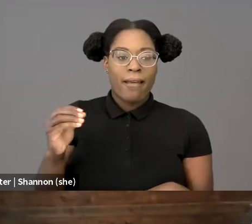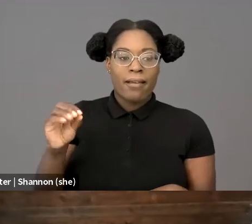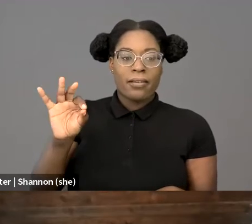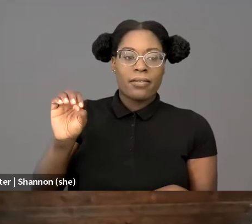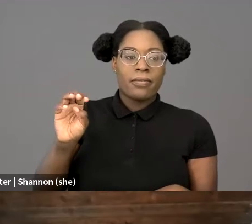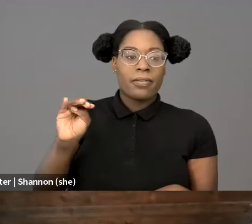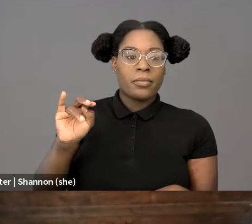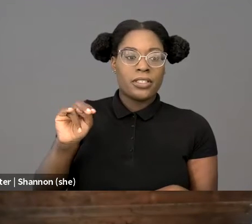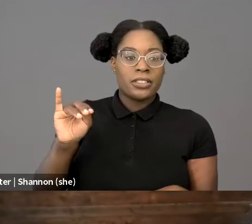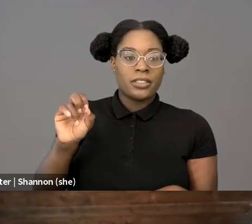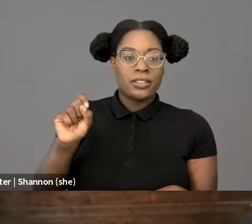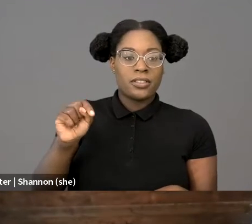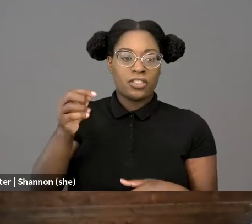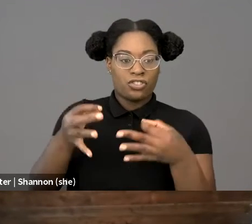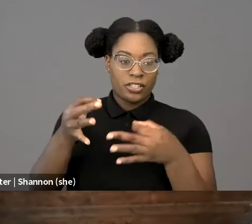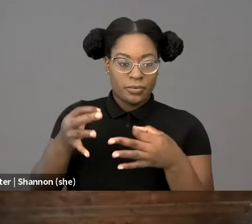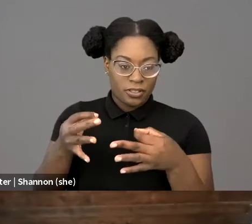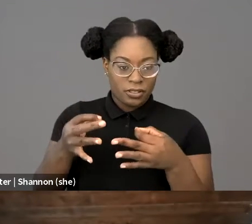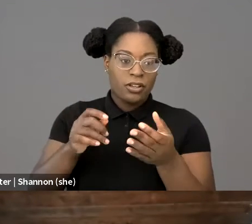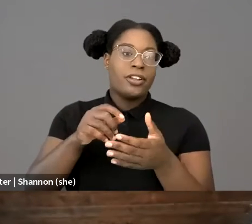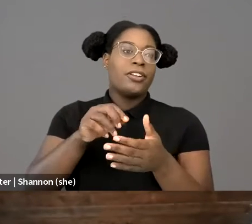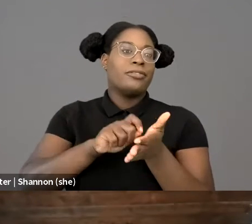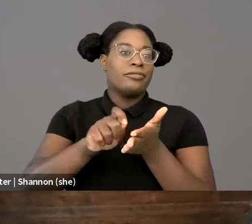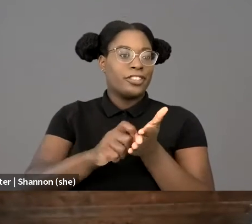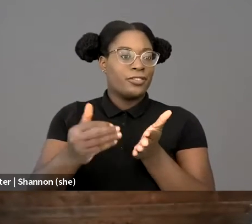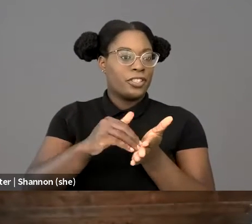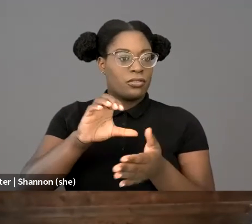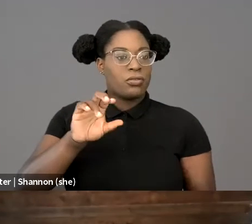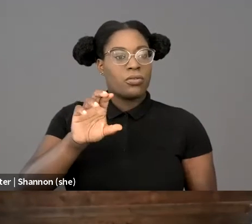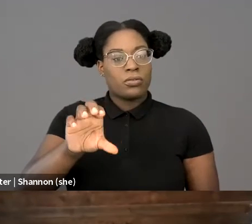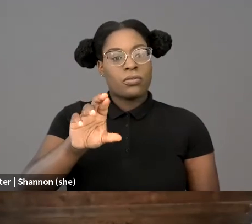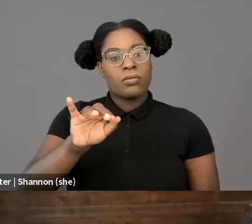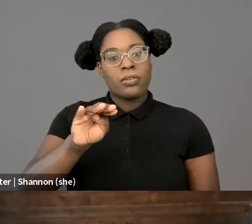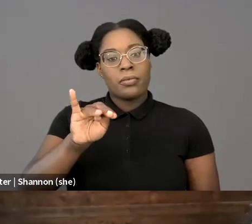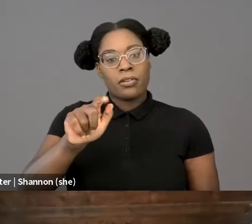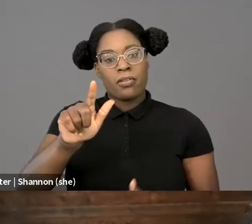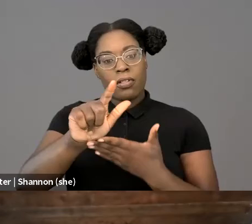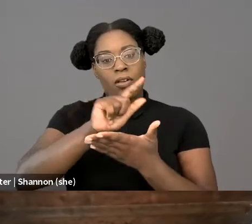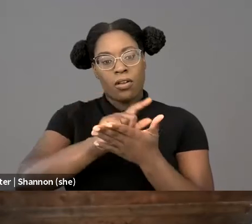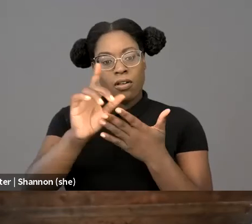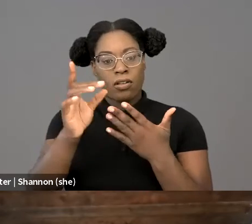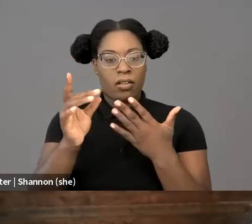He is the author of "Afrofuturism, Critical Race Theory, "and Policing in the Year 2044",